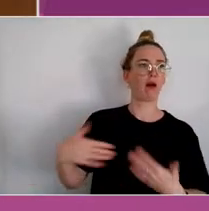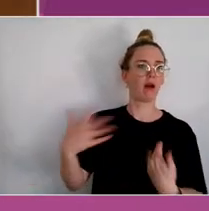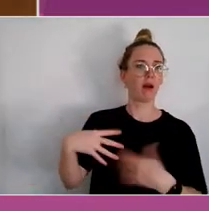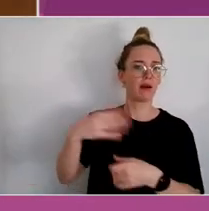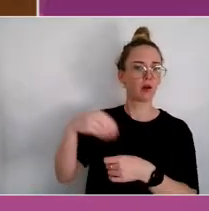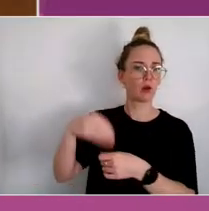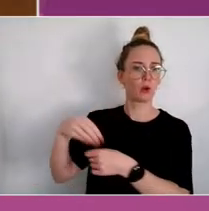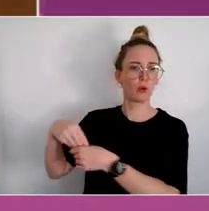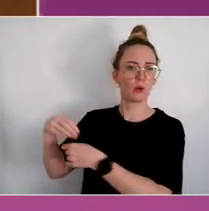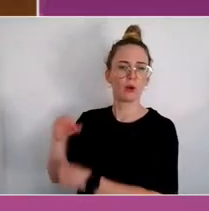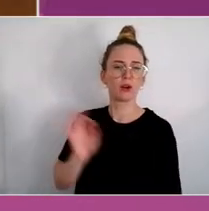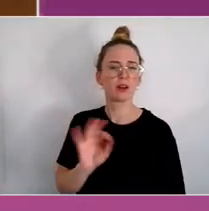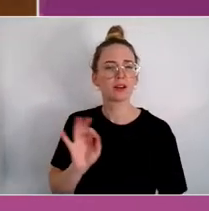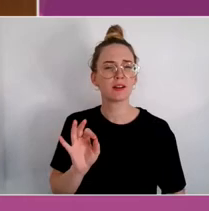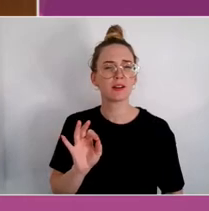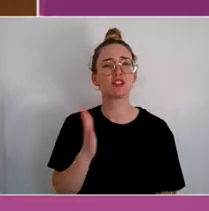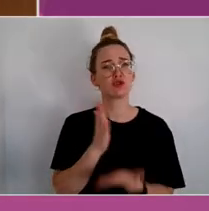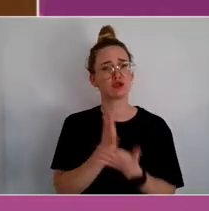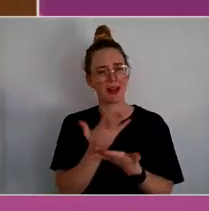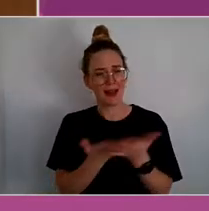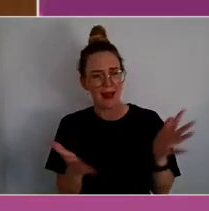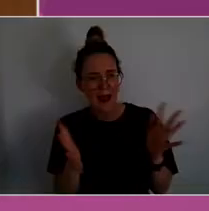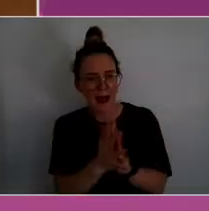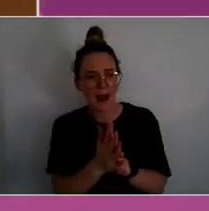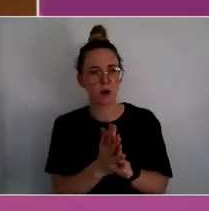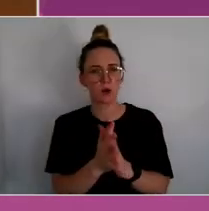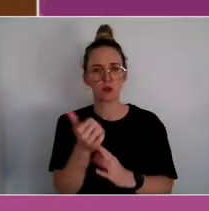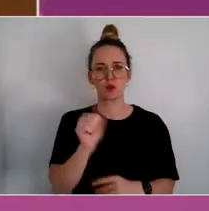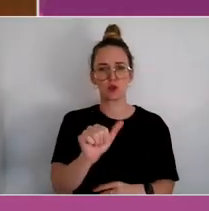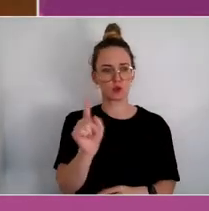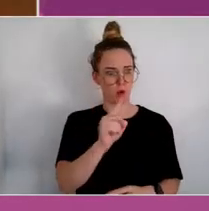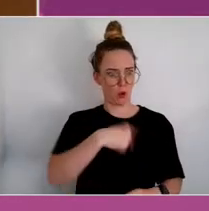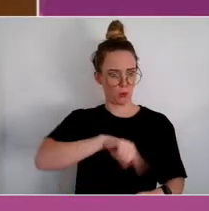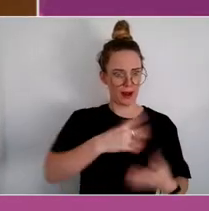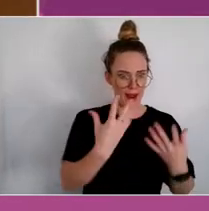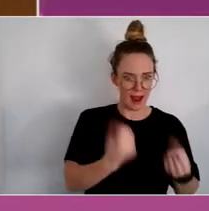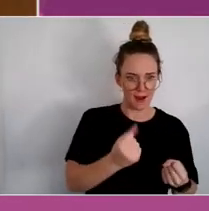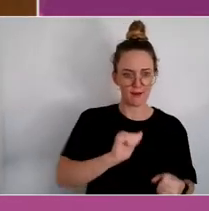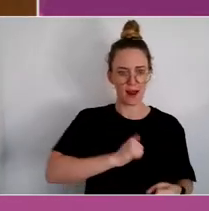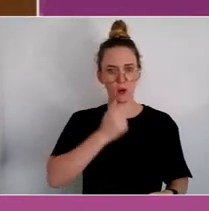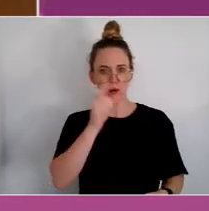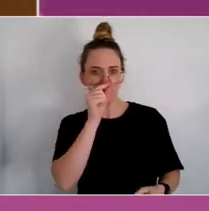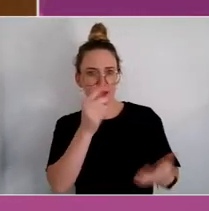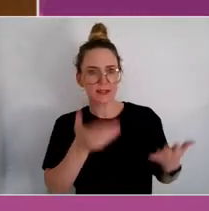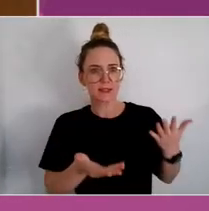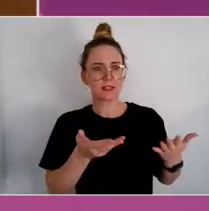we can use our resources and our capacity to do something more.